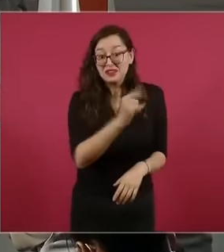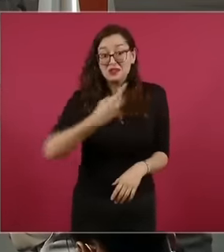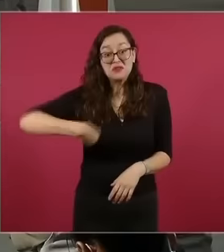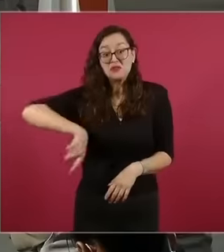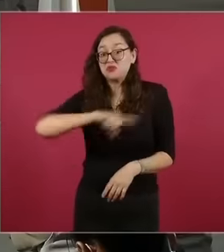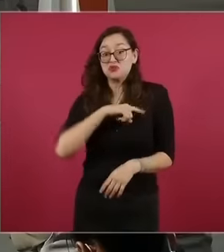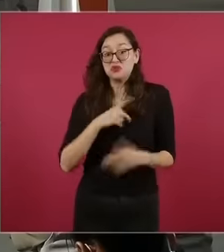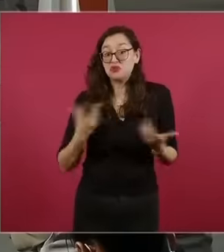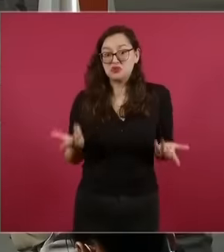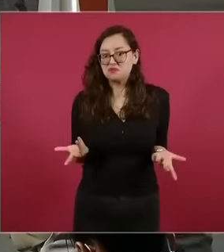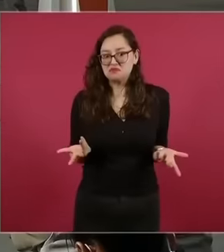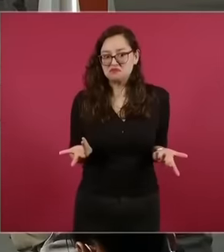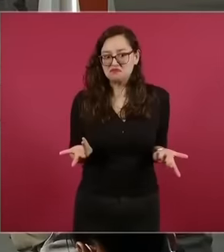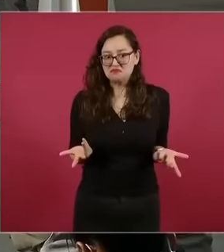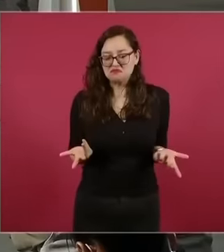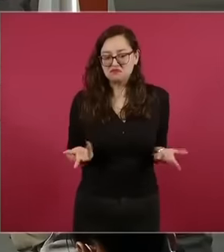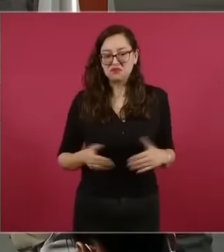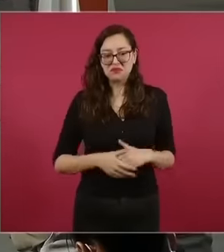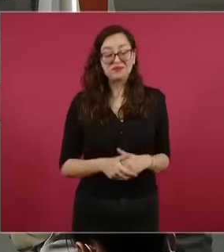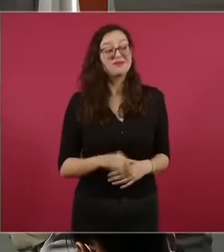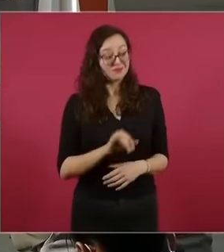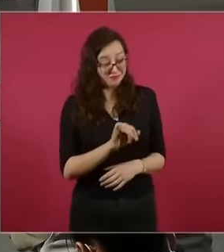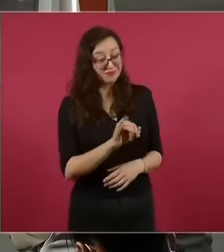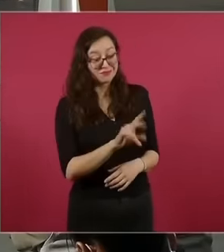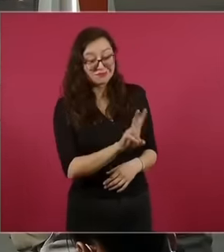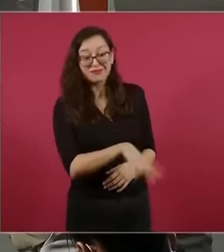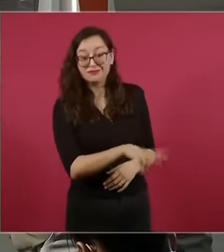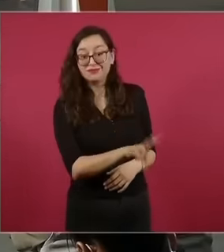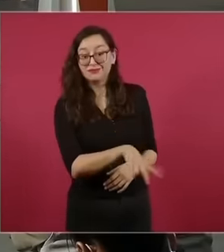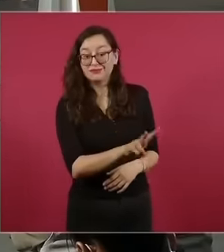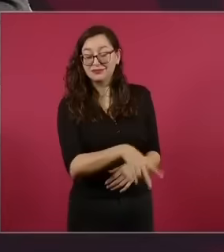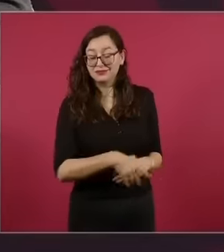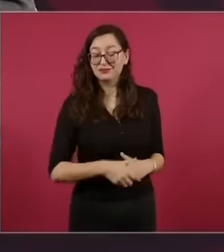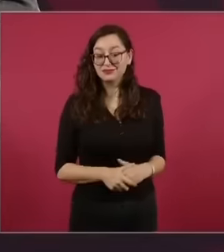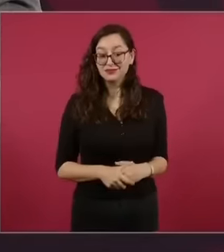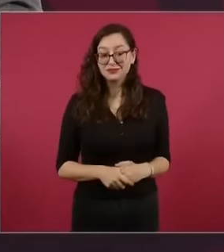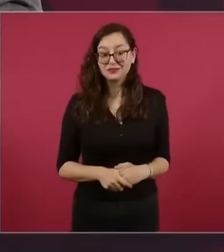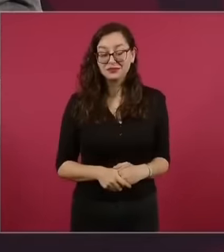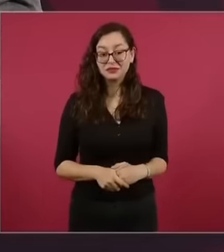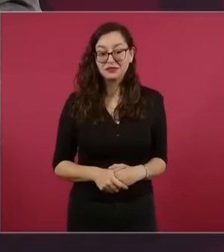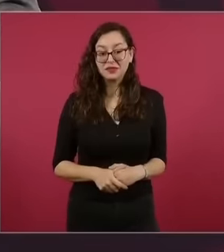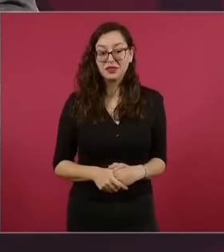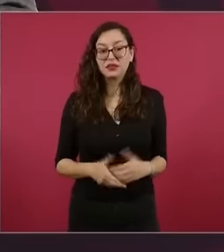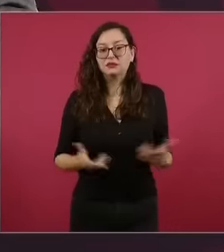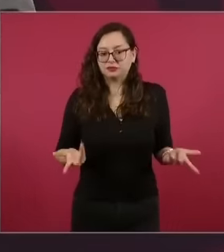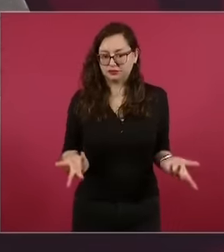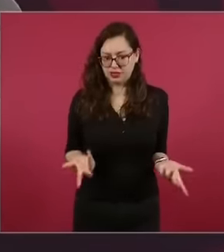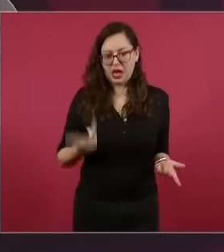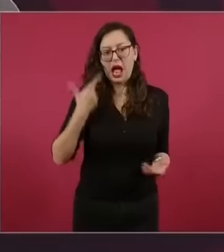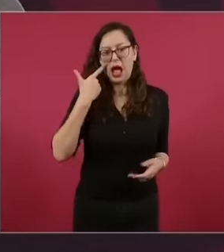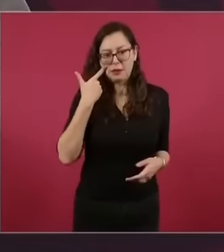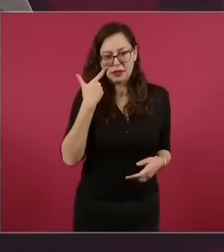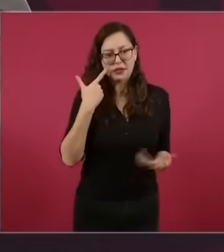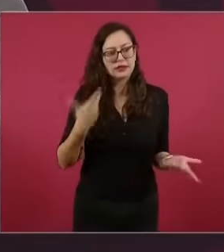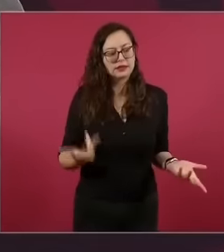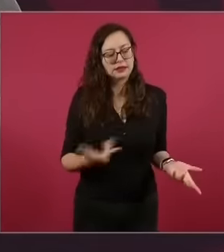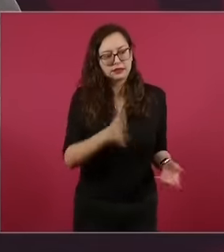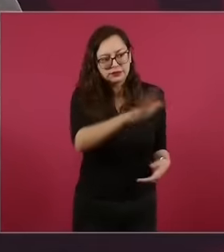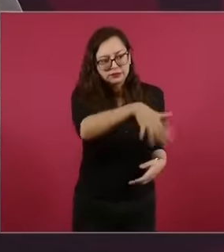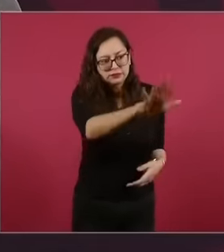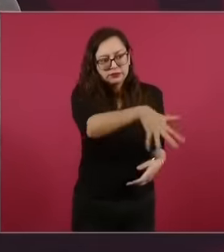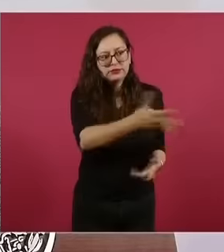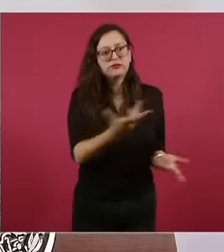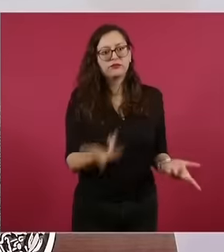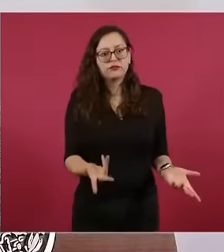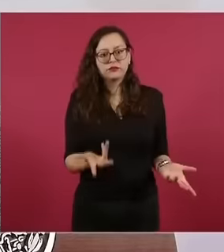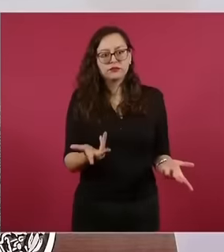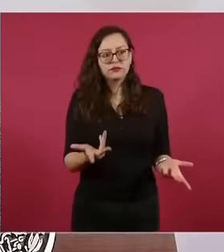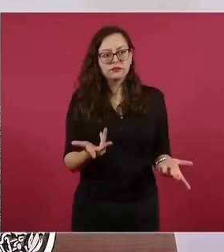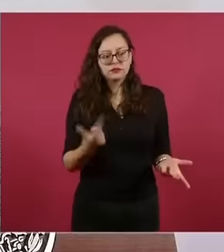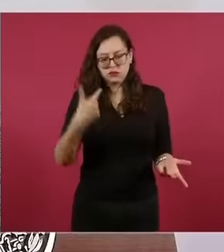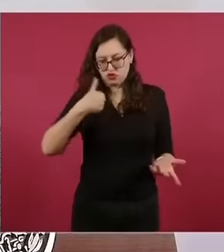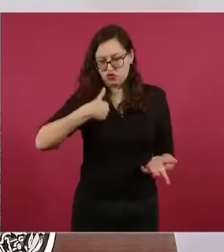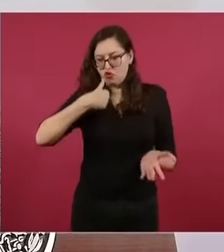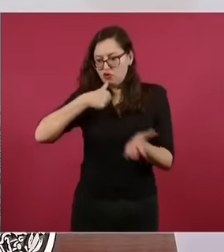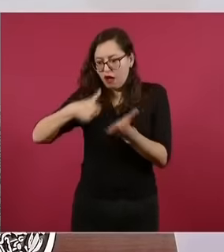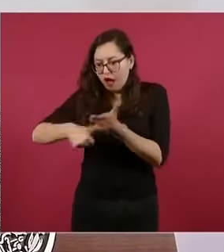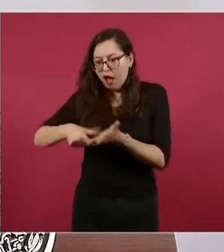they apply It would be very good if they took out our adversaries not this the little notes to eh Let's